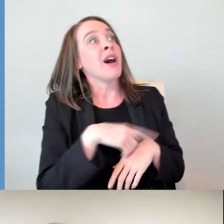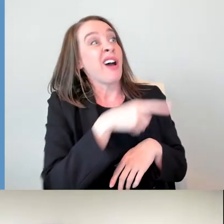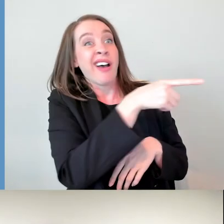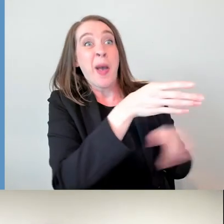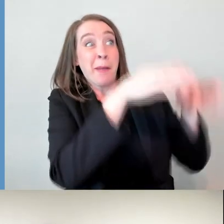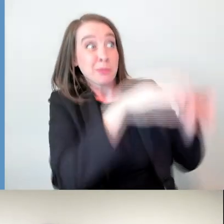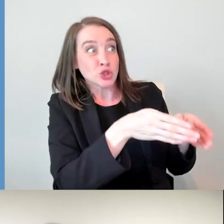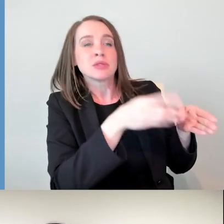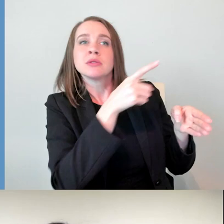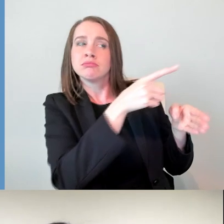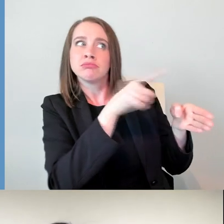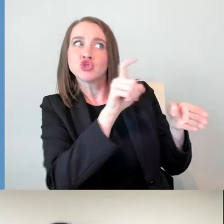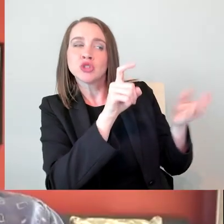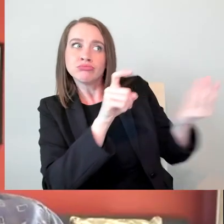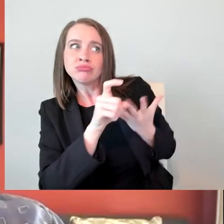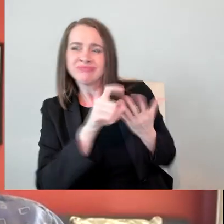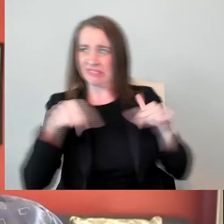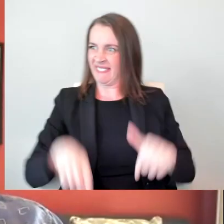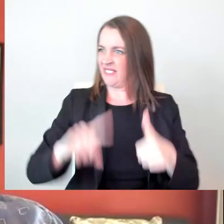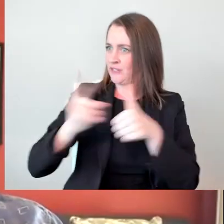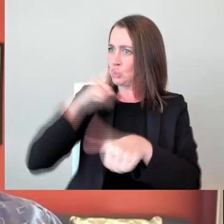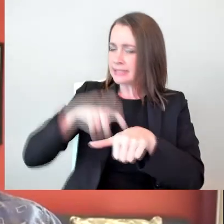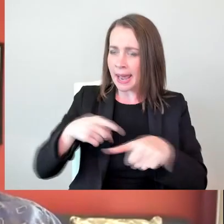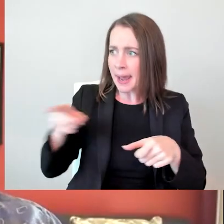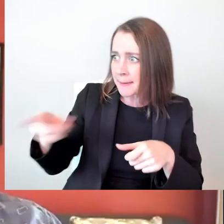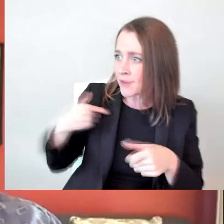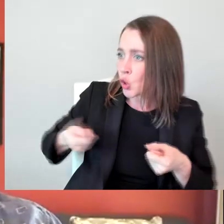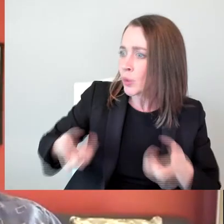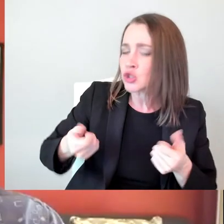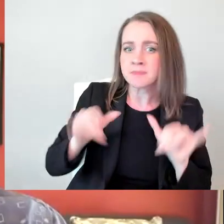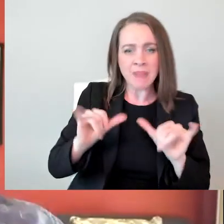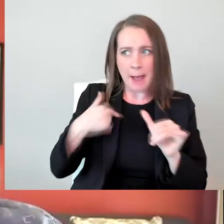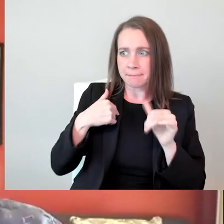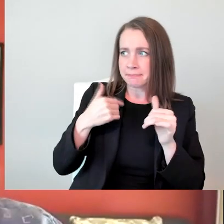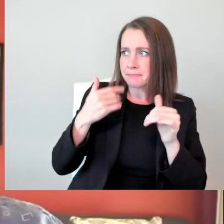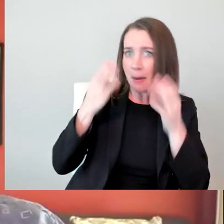and I really love what you said. If I'm going to hire somebody-- I'm non-disabled.